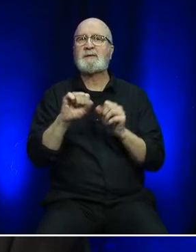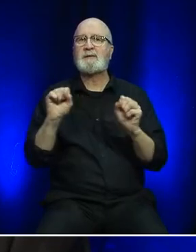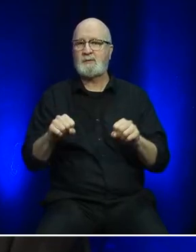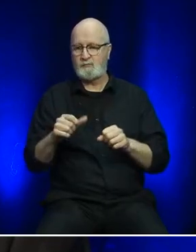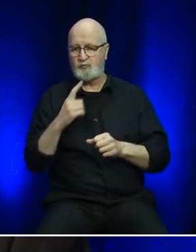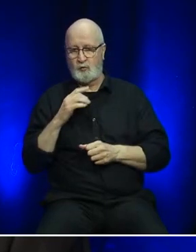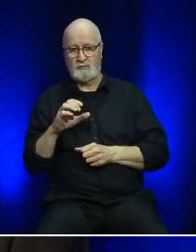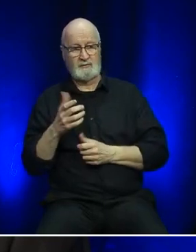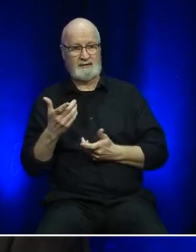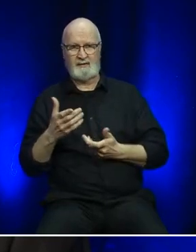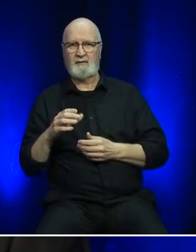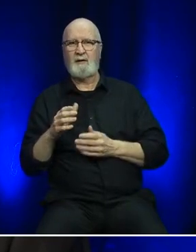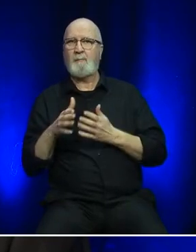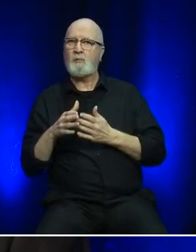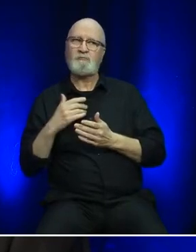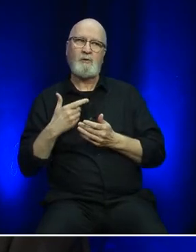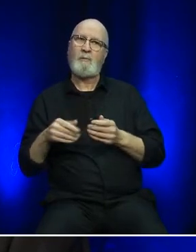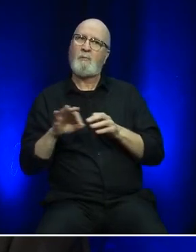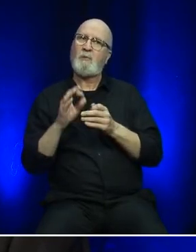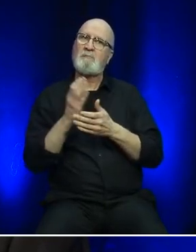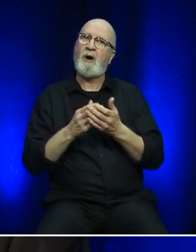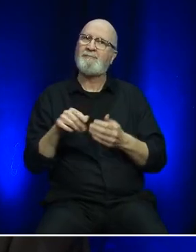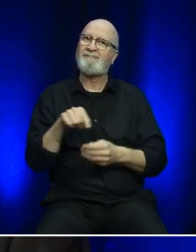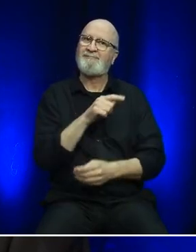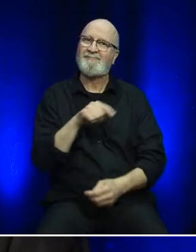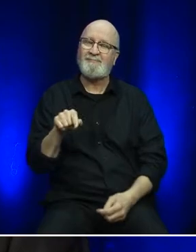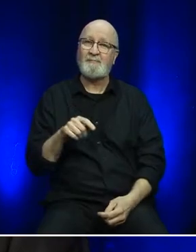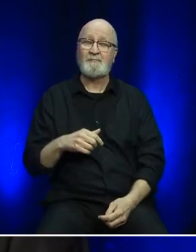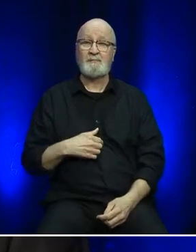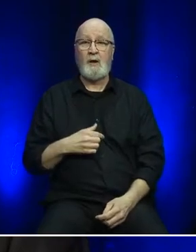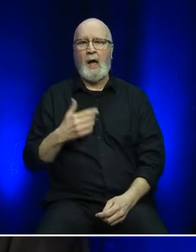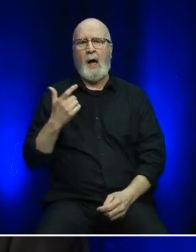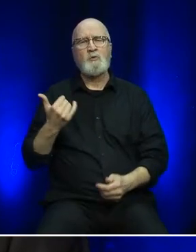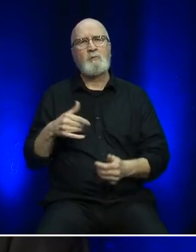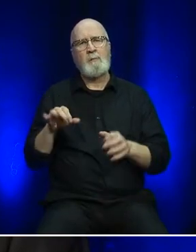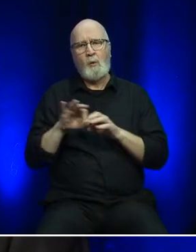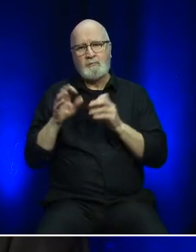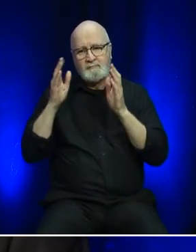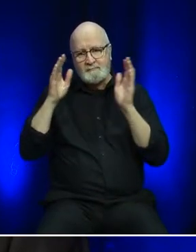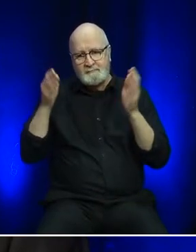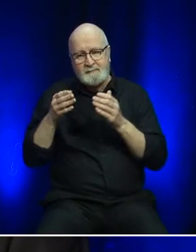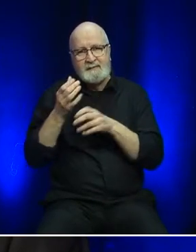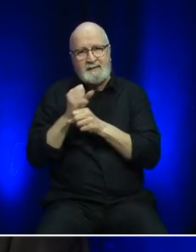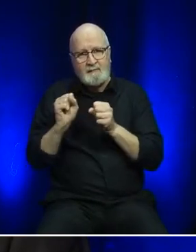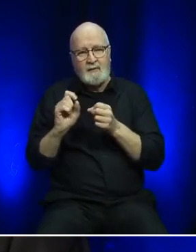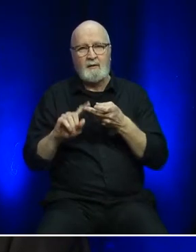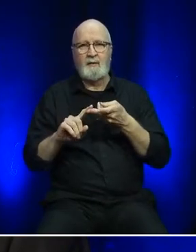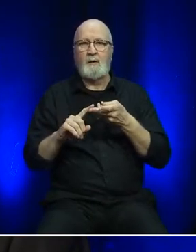We've maintained our focus on safety, diversity, inclusion, and accessibility